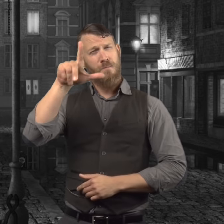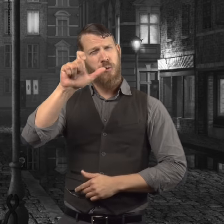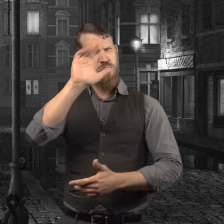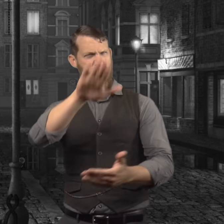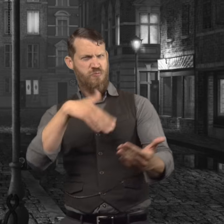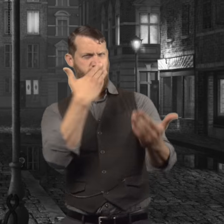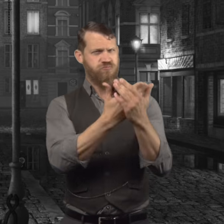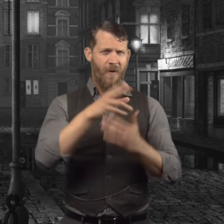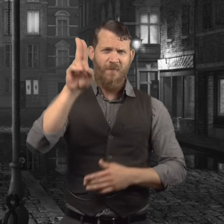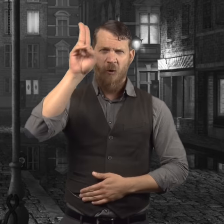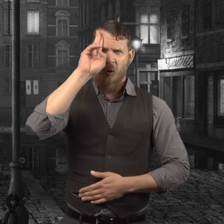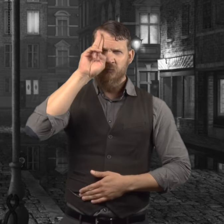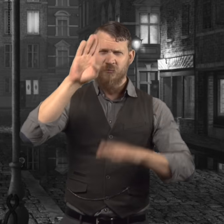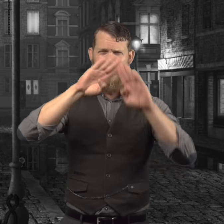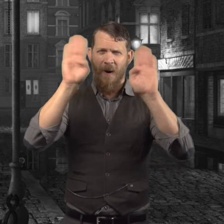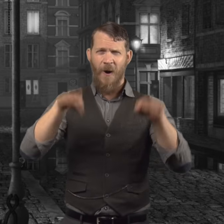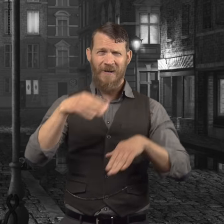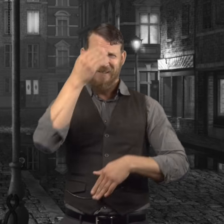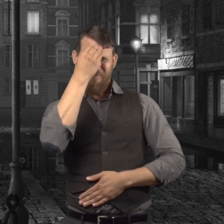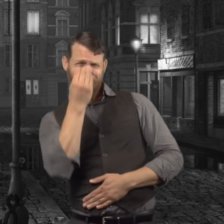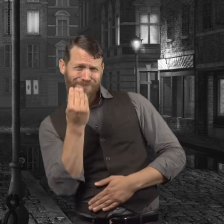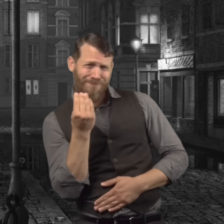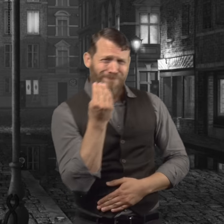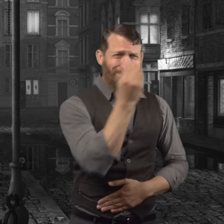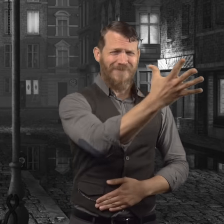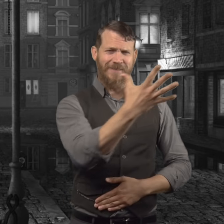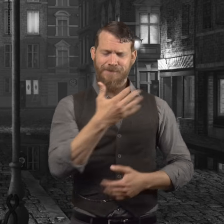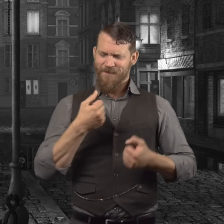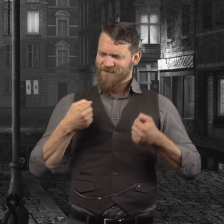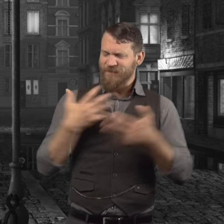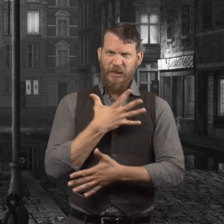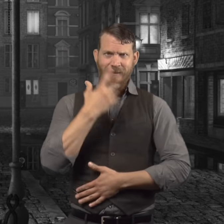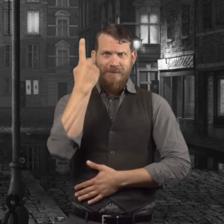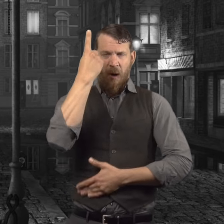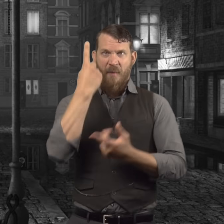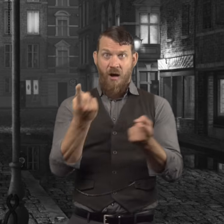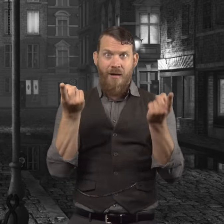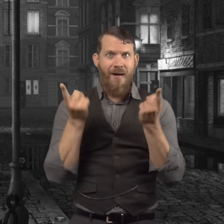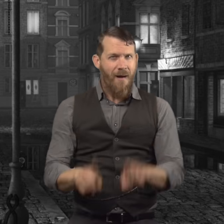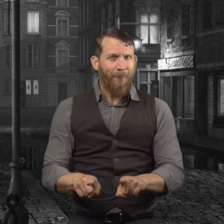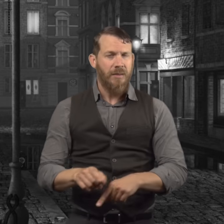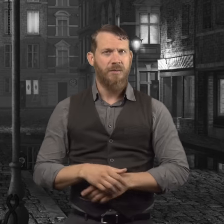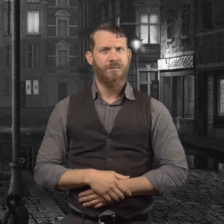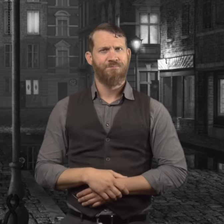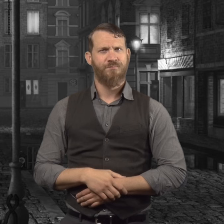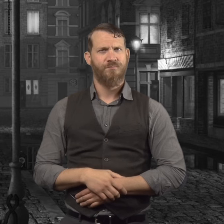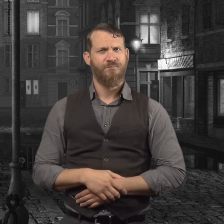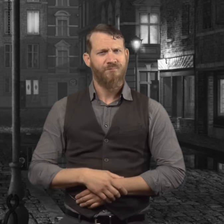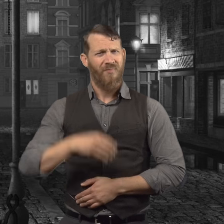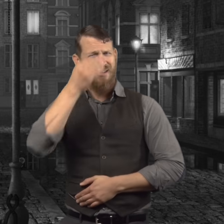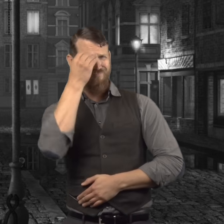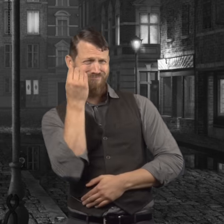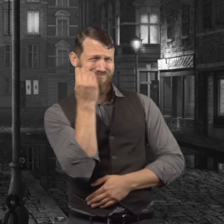One evening Mr. Poole went to Mr. Utterson's house and told him that he is afraid that something has happened.